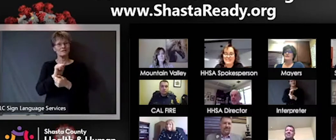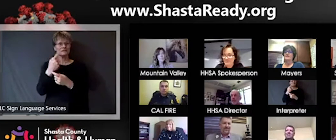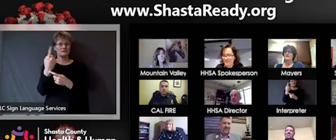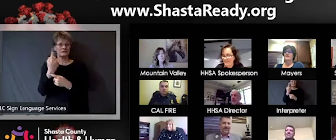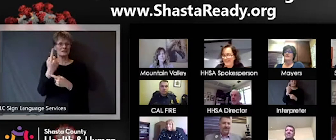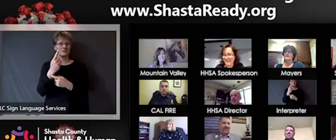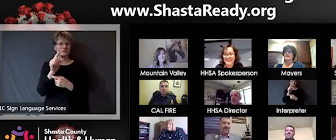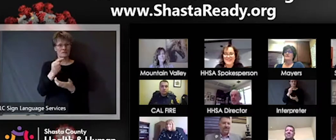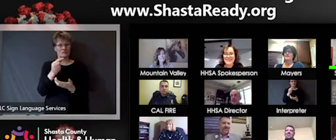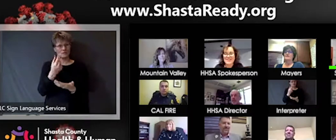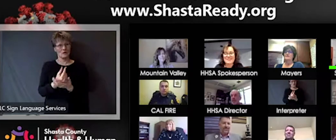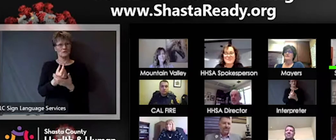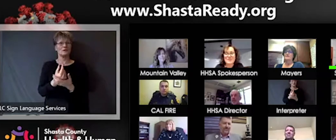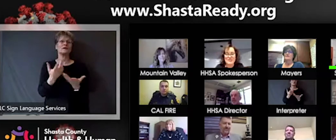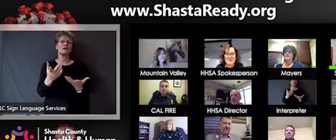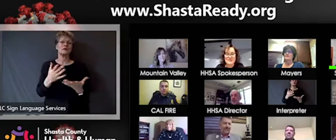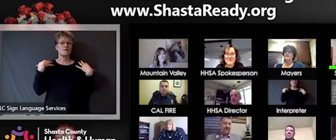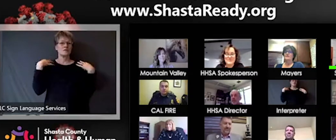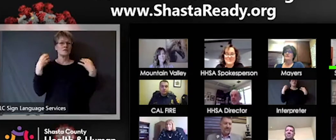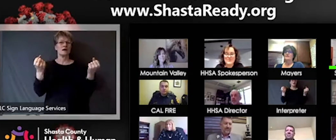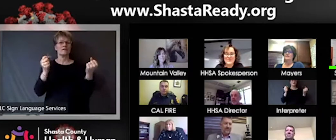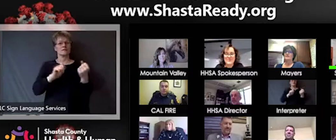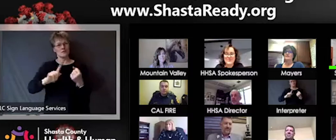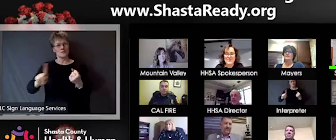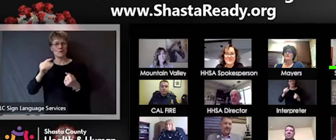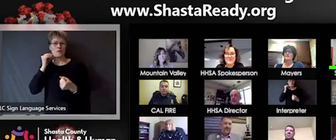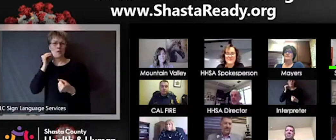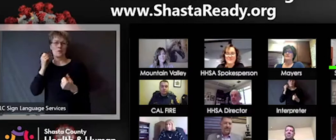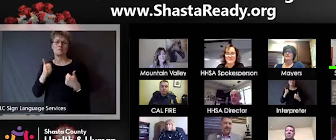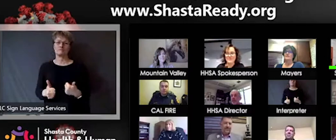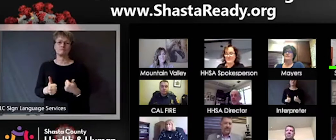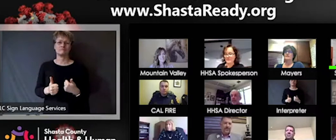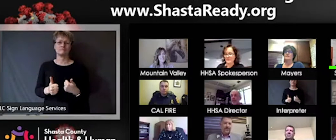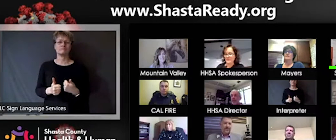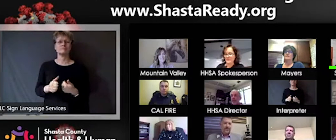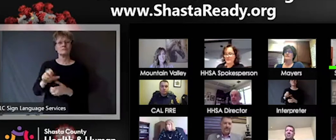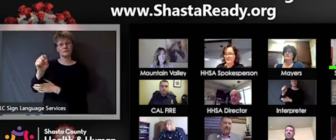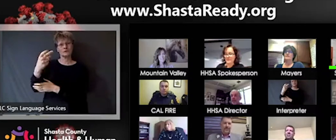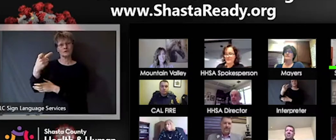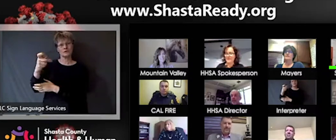I'm not the only one. Shasta Regional. Good morning guys it's Mark